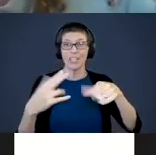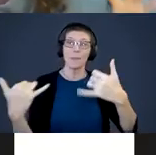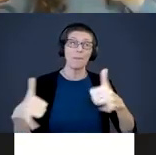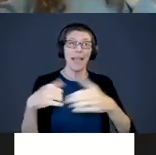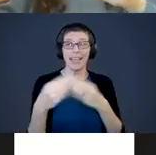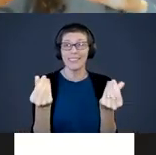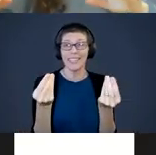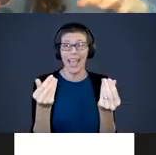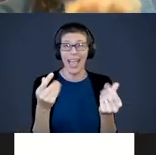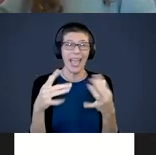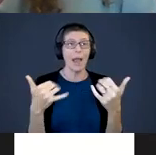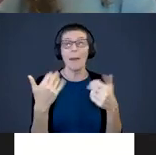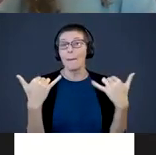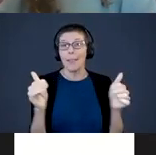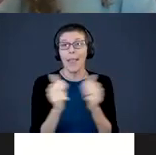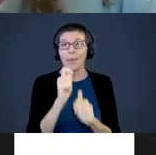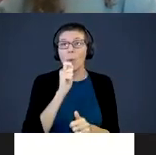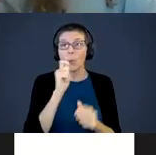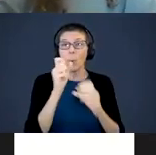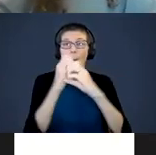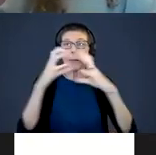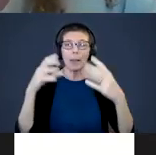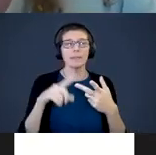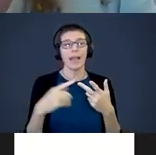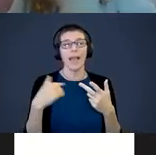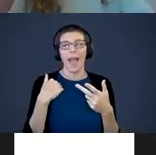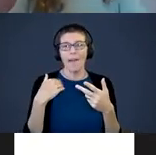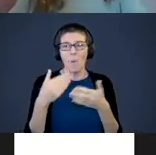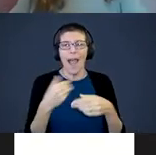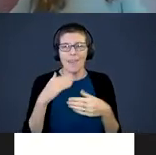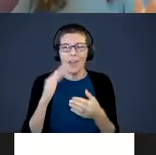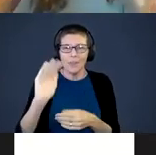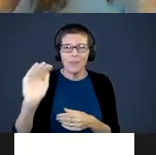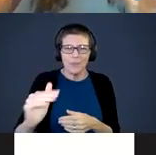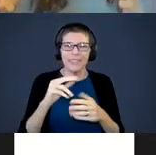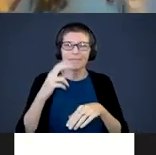playing with bubbles, getting in the water. We have a little surfer in the picture. Those